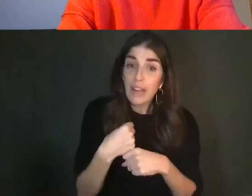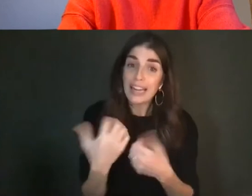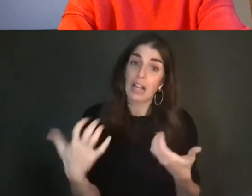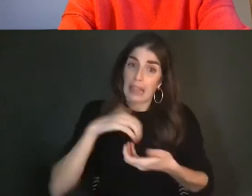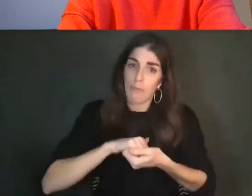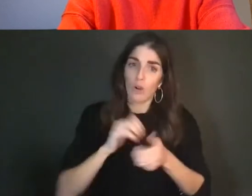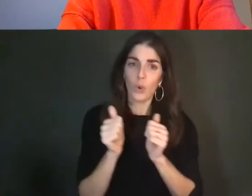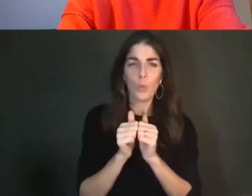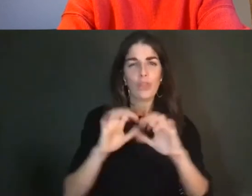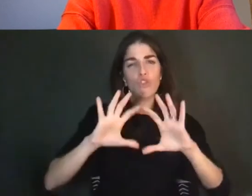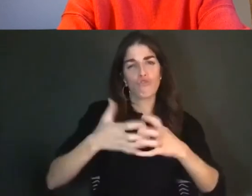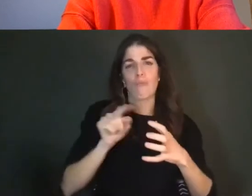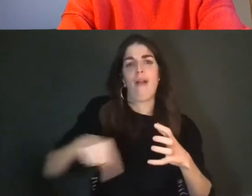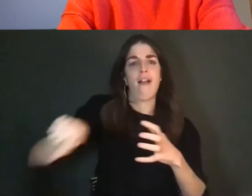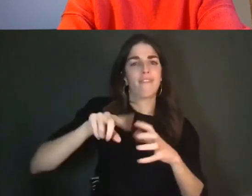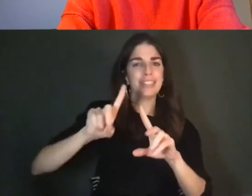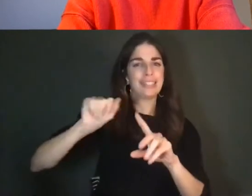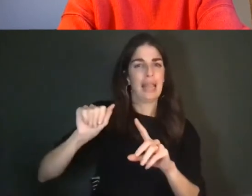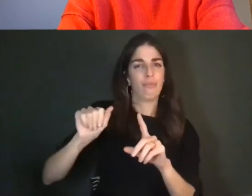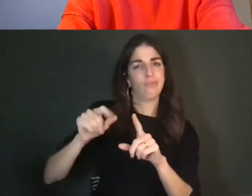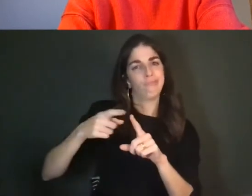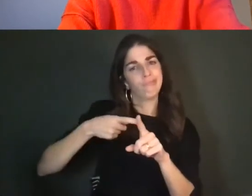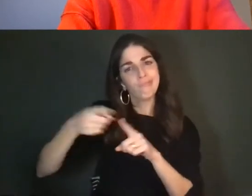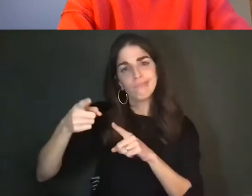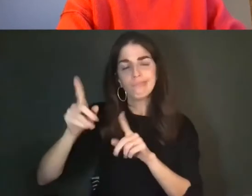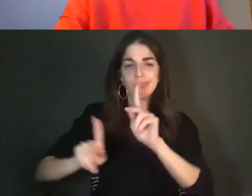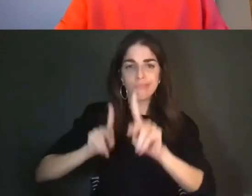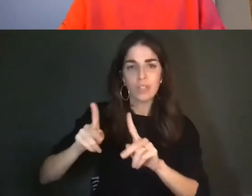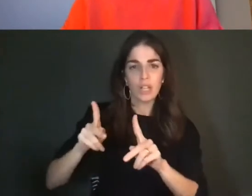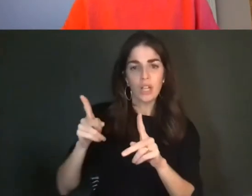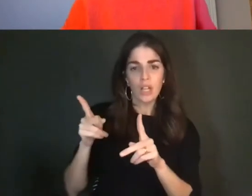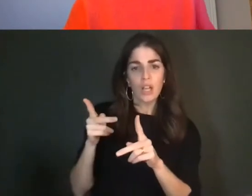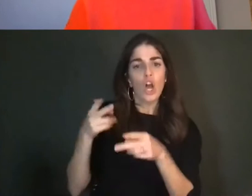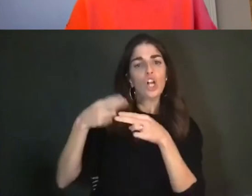a group of disabled scholars and artists she founded called the Crip Creativity Co-Lab